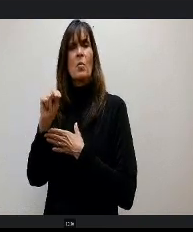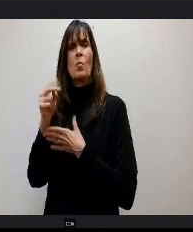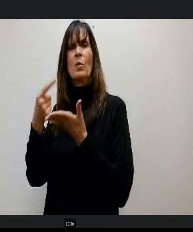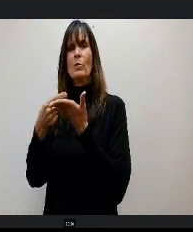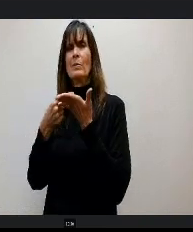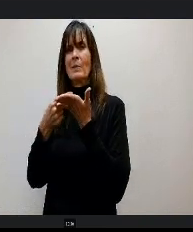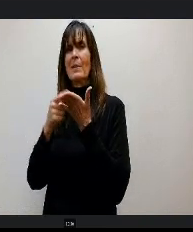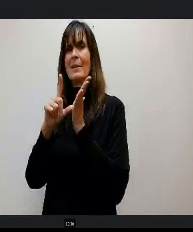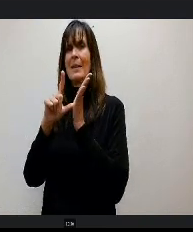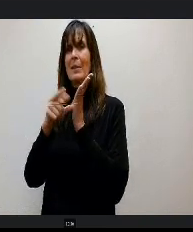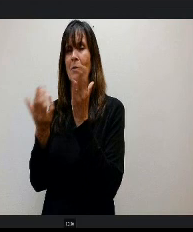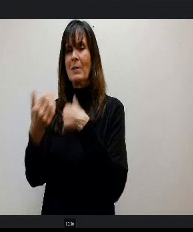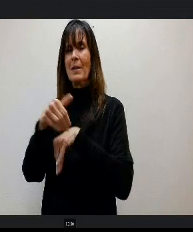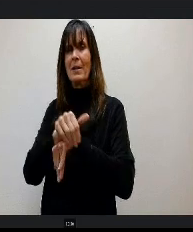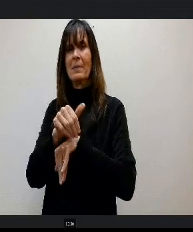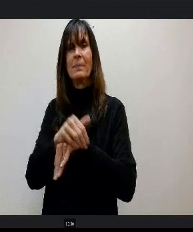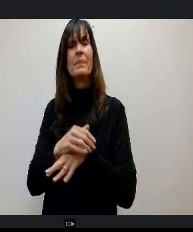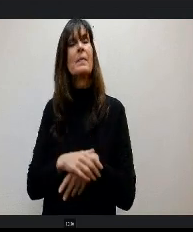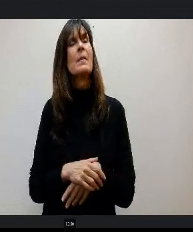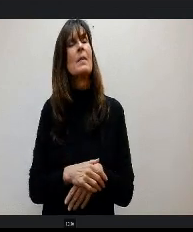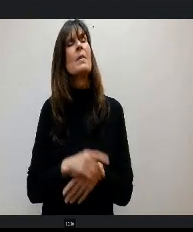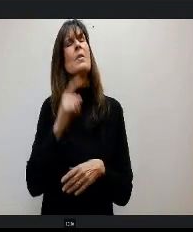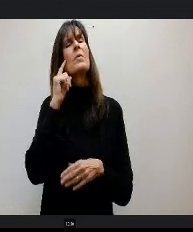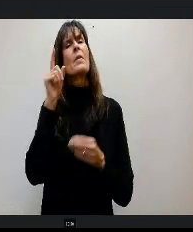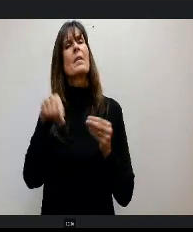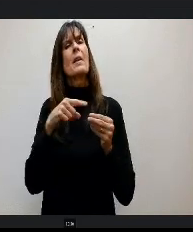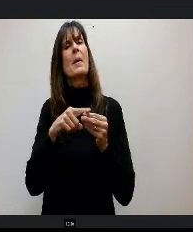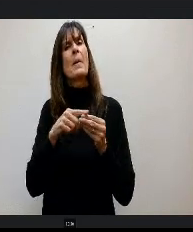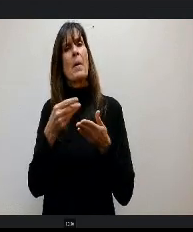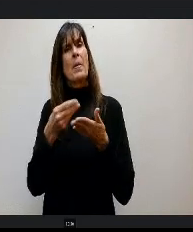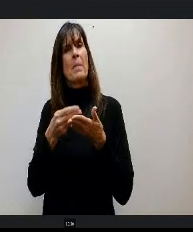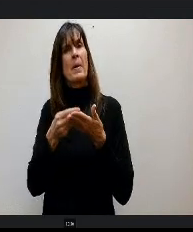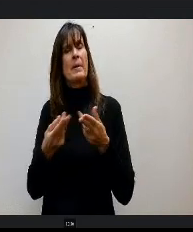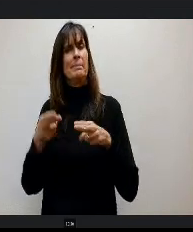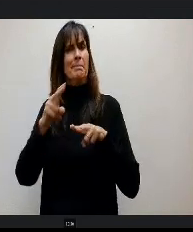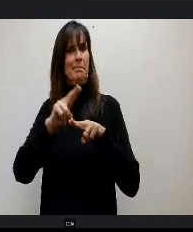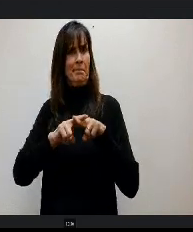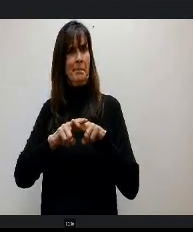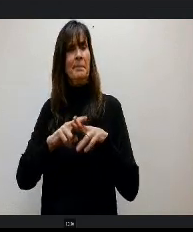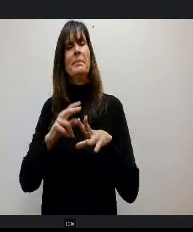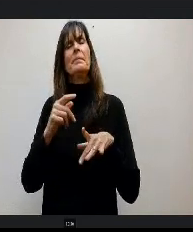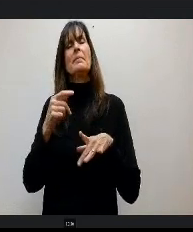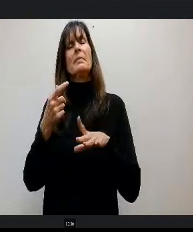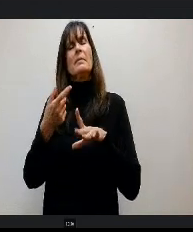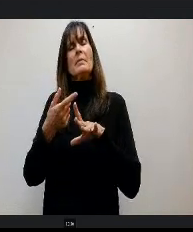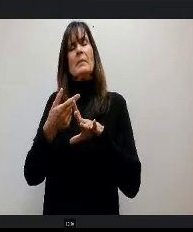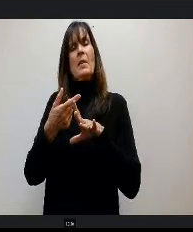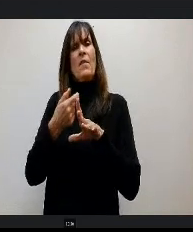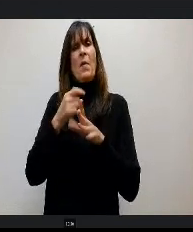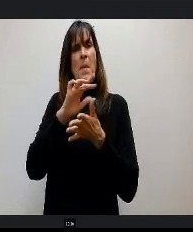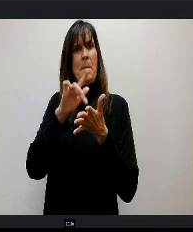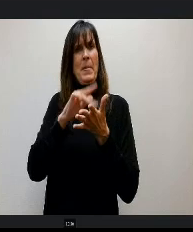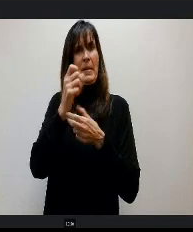So when we think about the increase in our per pupil revenue from our current mid year budget this year to